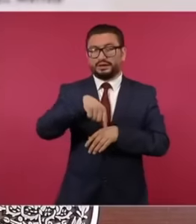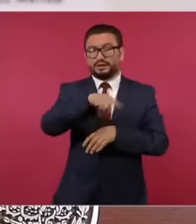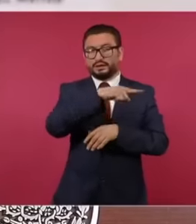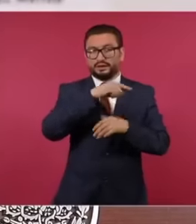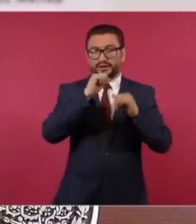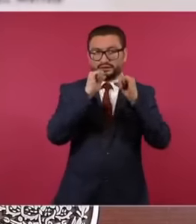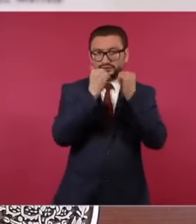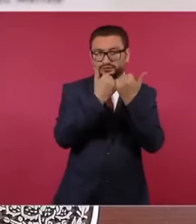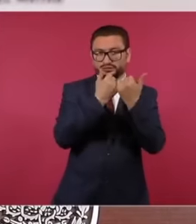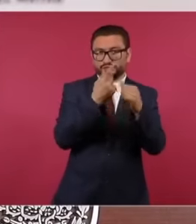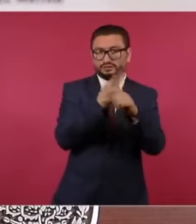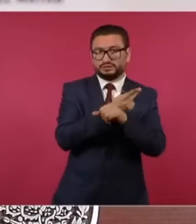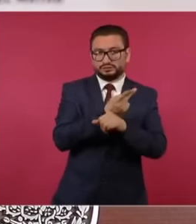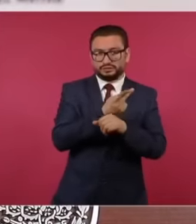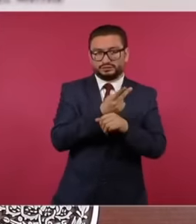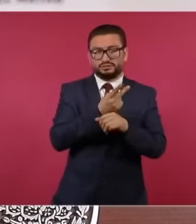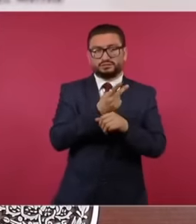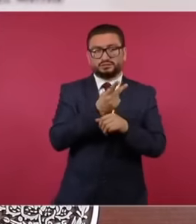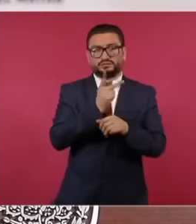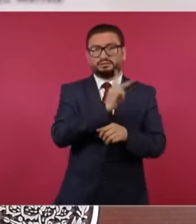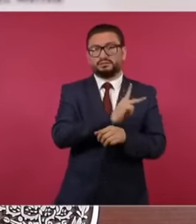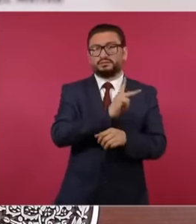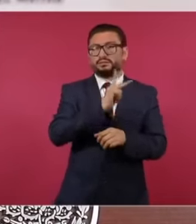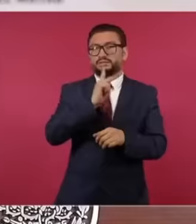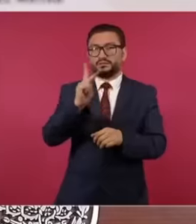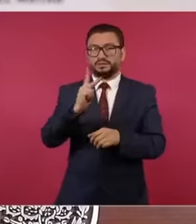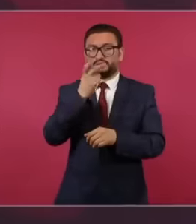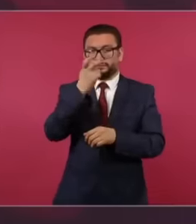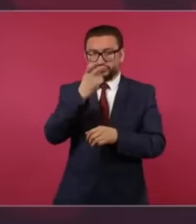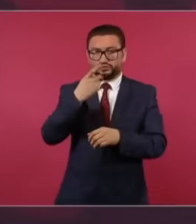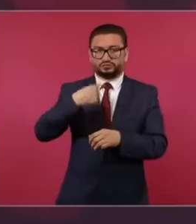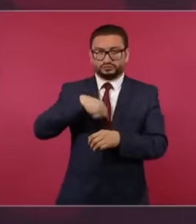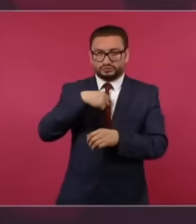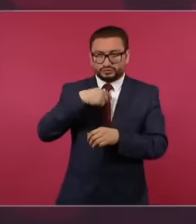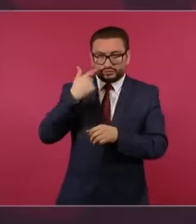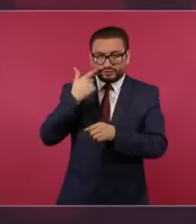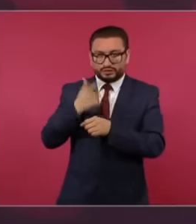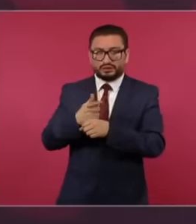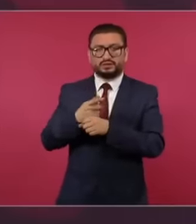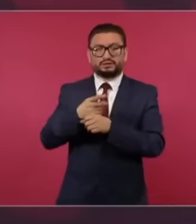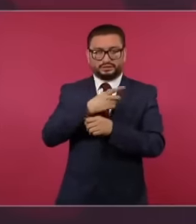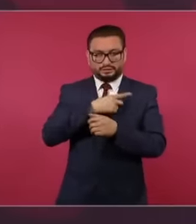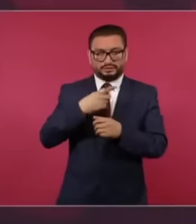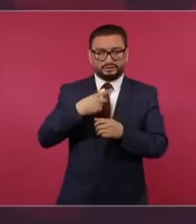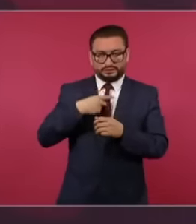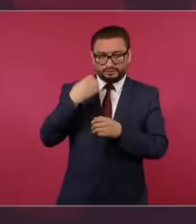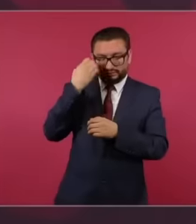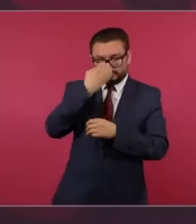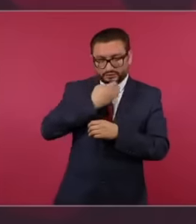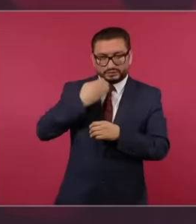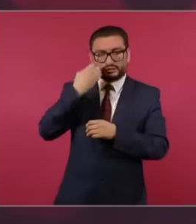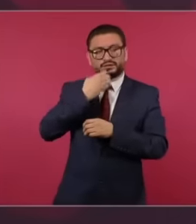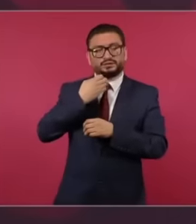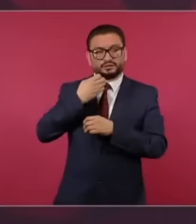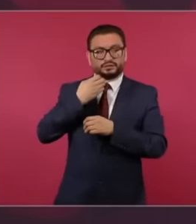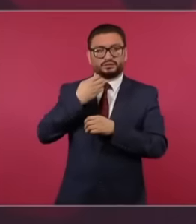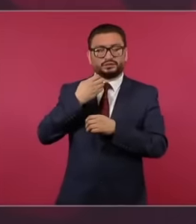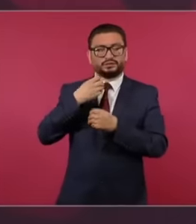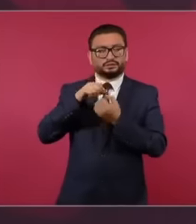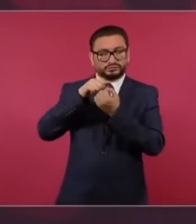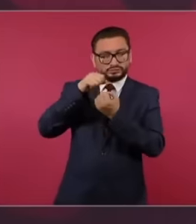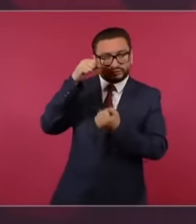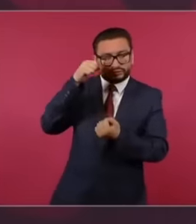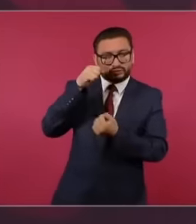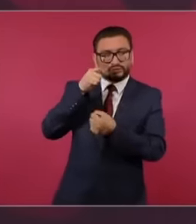little what happens and it is the criticism that should be made of